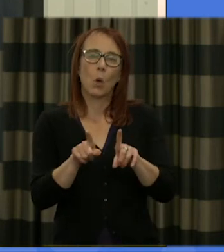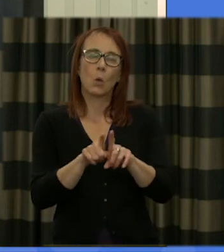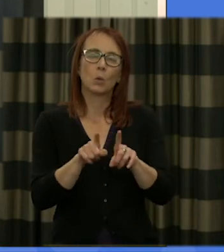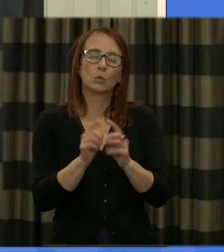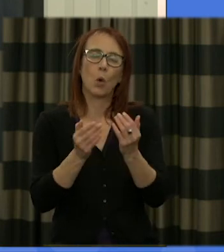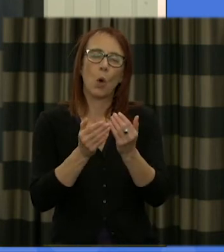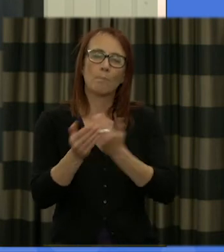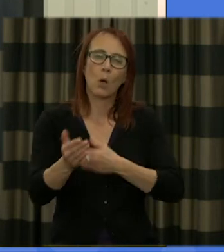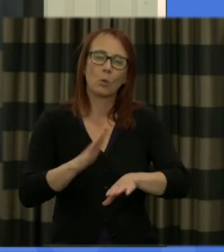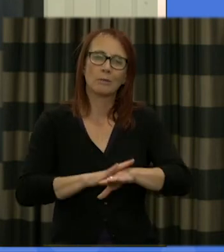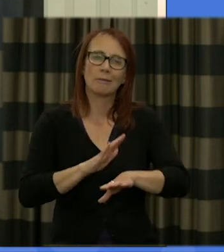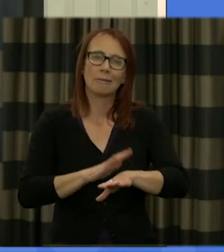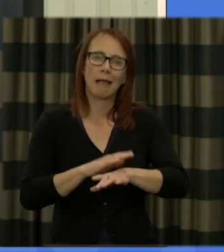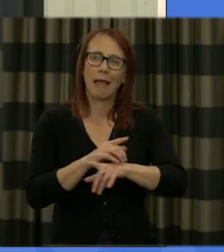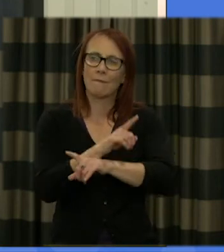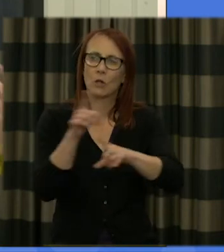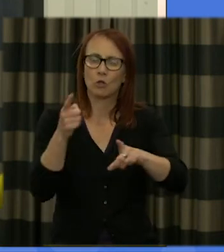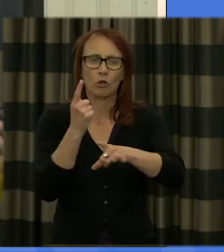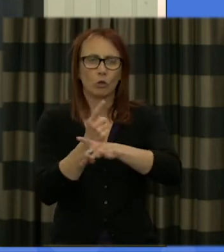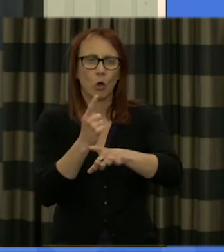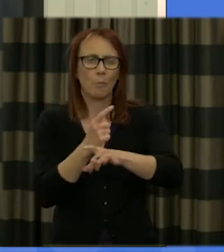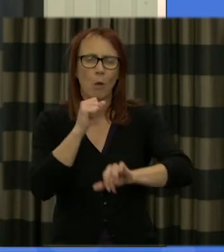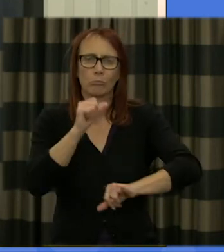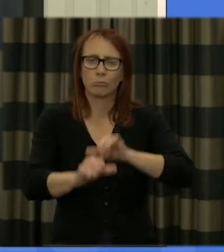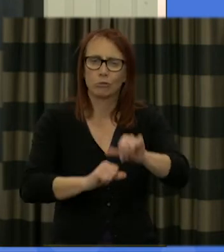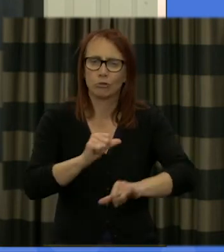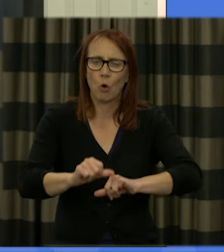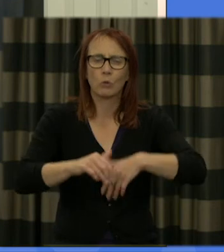discuss processes and raise any issues that you feel need to be decided by the